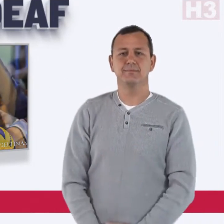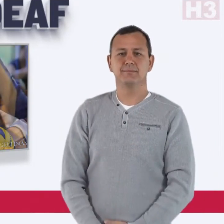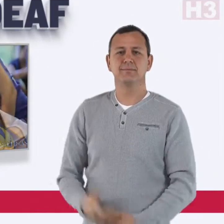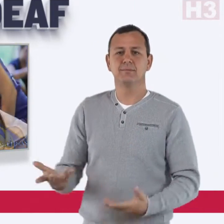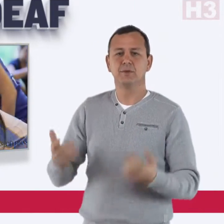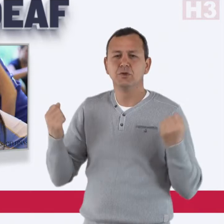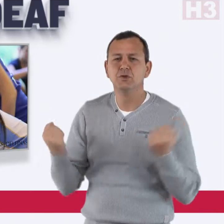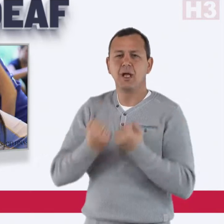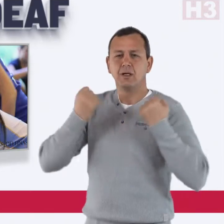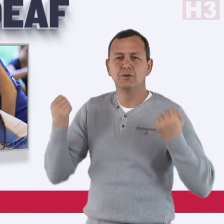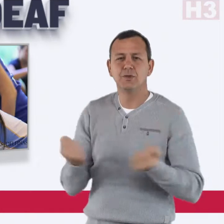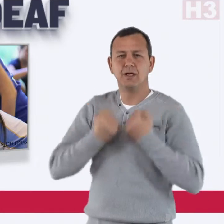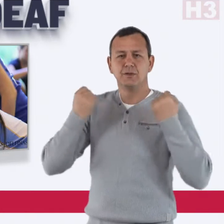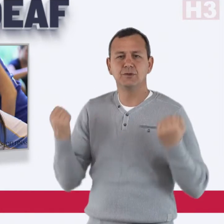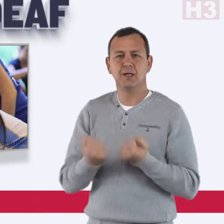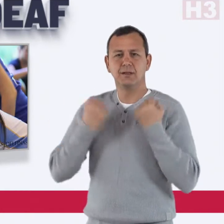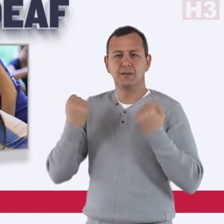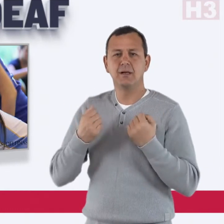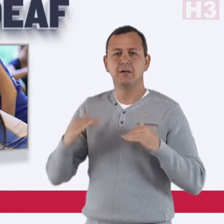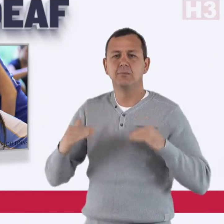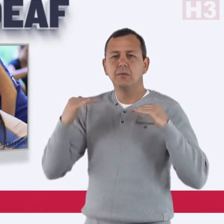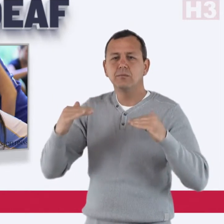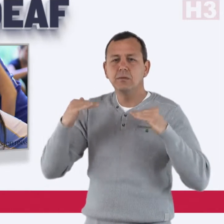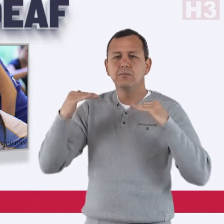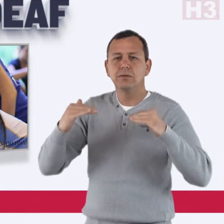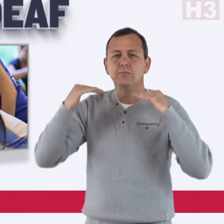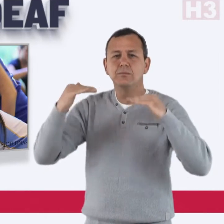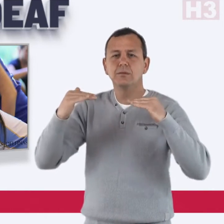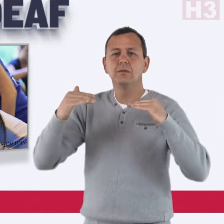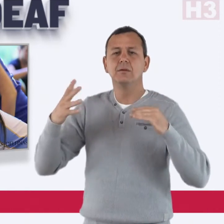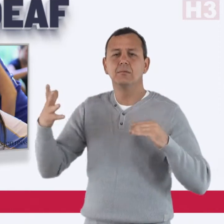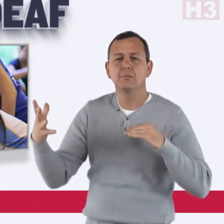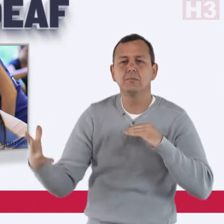Their training is getting results as they